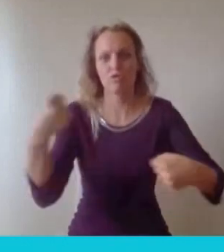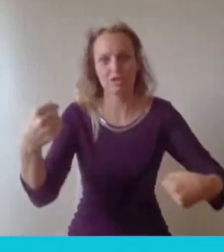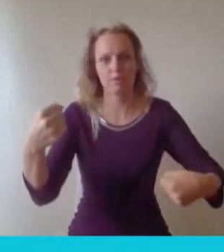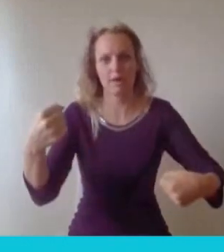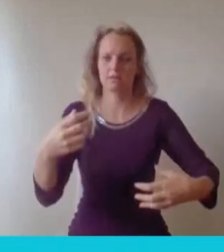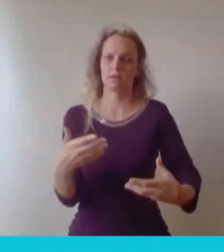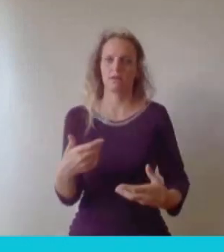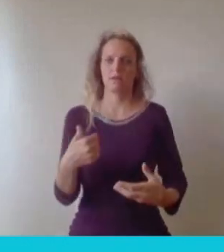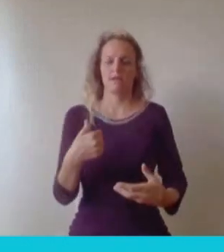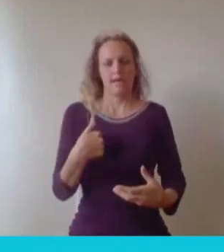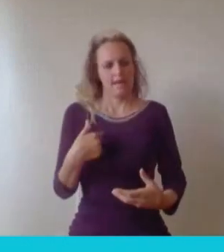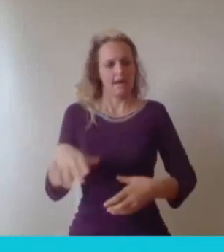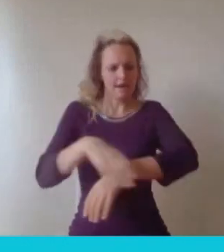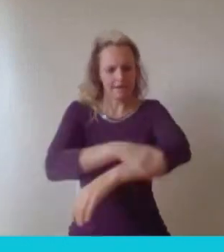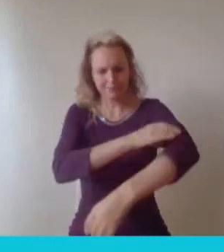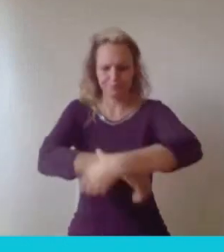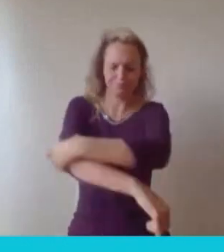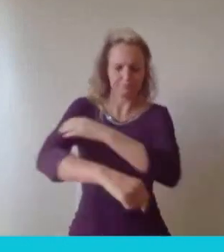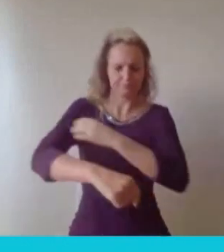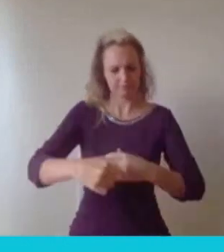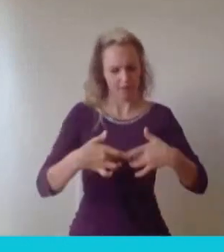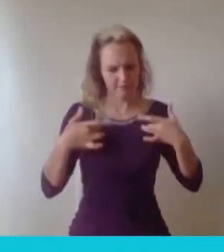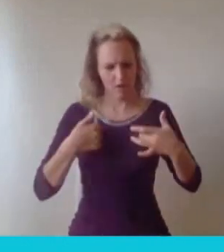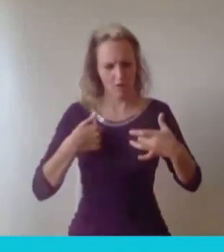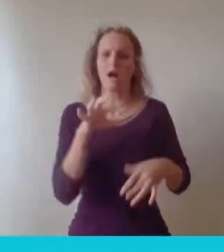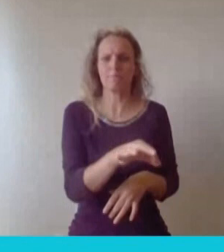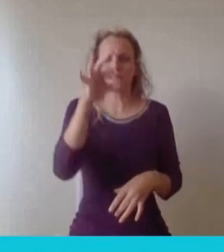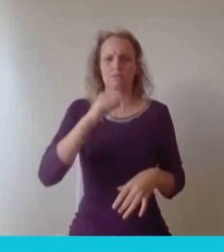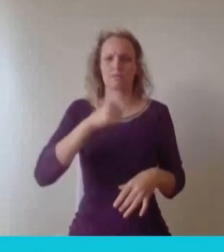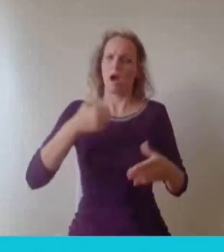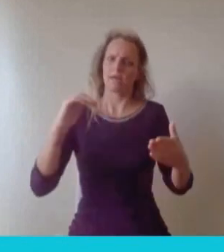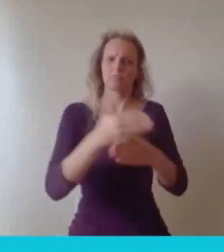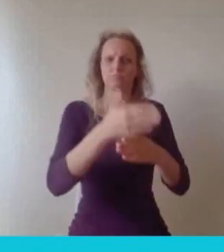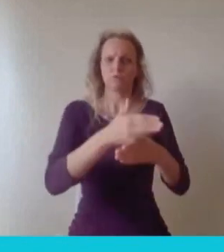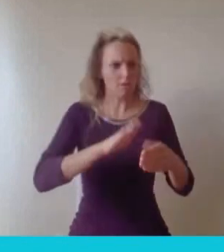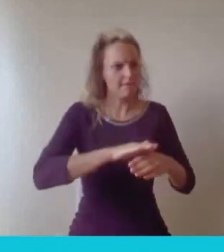iIve picked my direction, i should stick to it. And it just kind of took that moment to take a step back and going well why am I